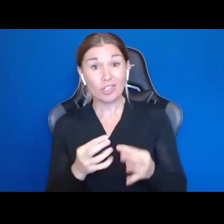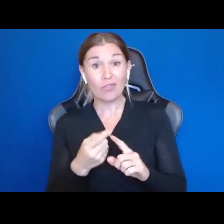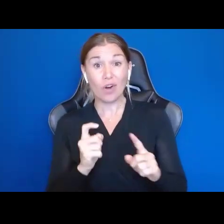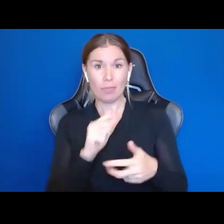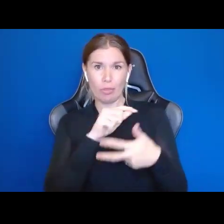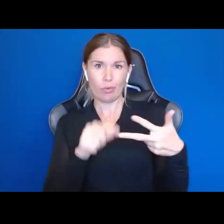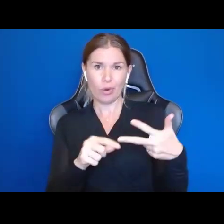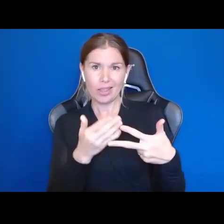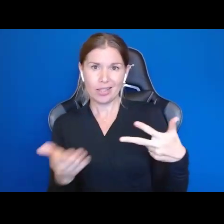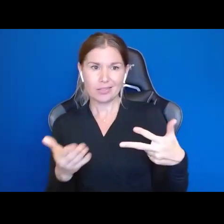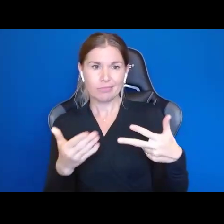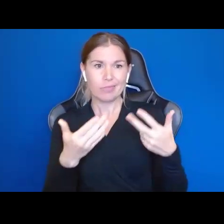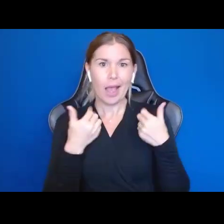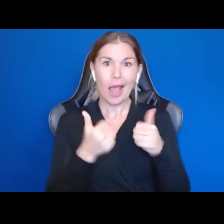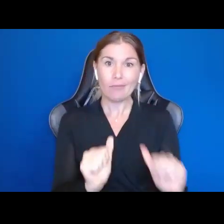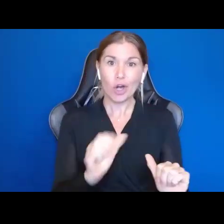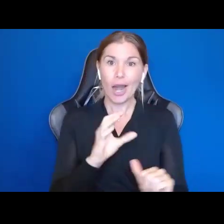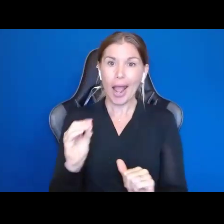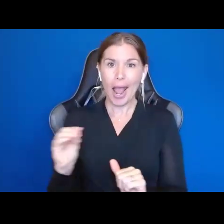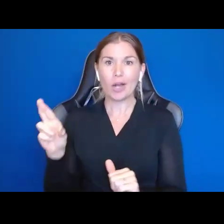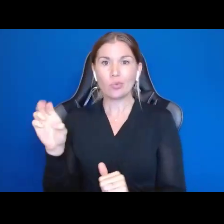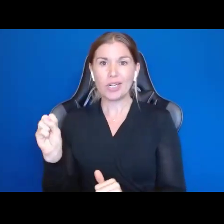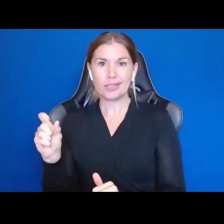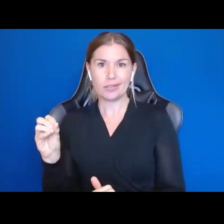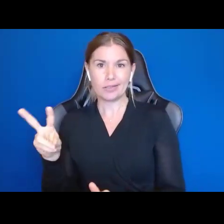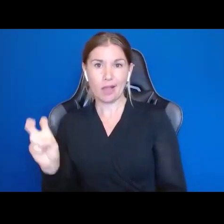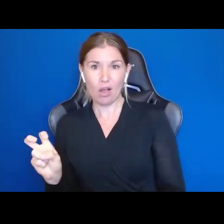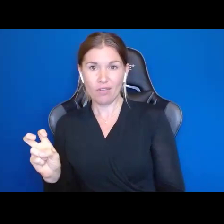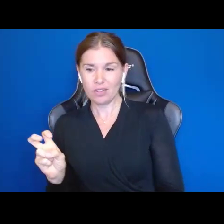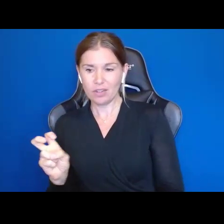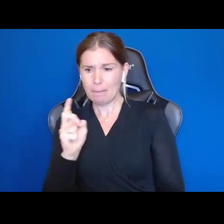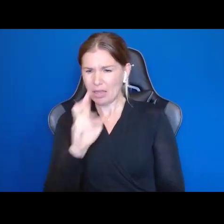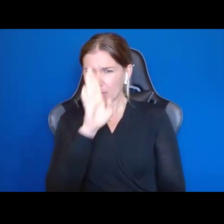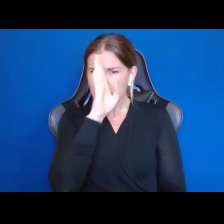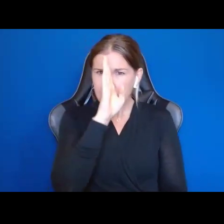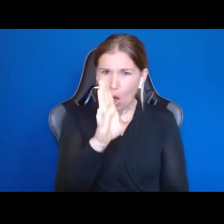and our resolve. That is what it takes you have to be bold, try new things,